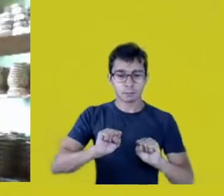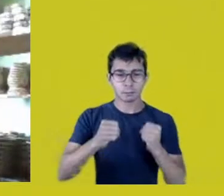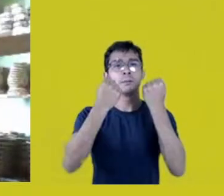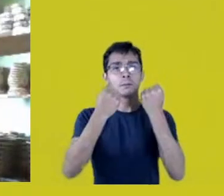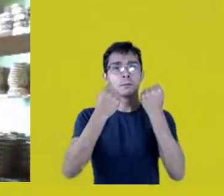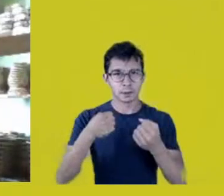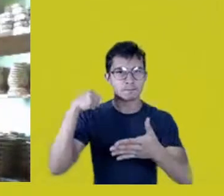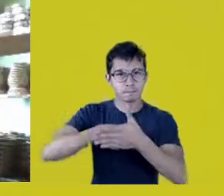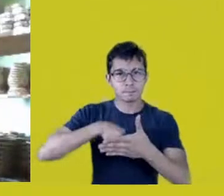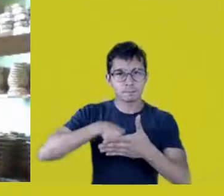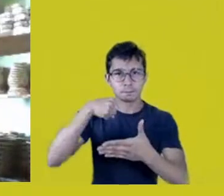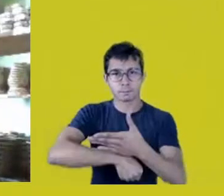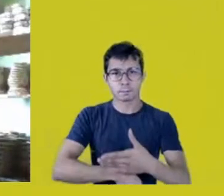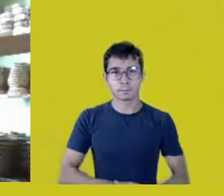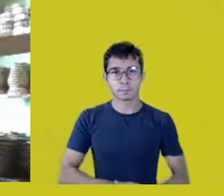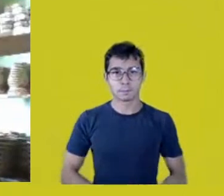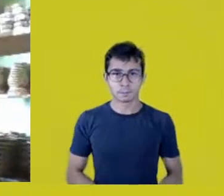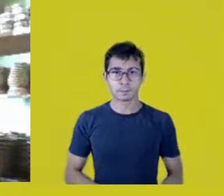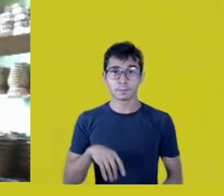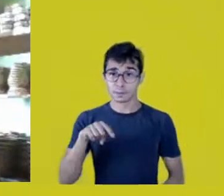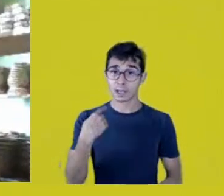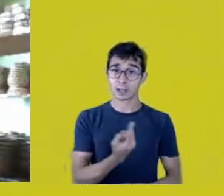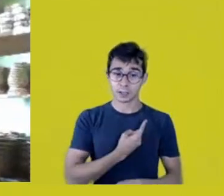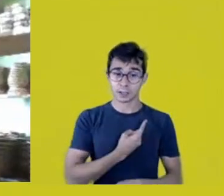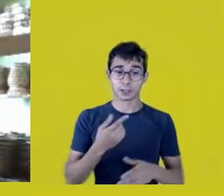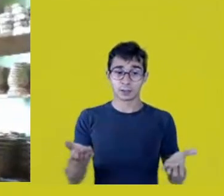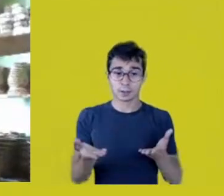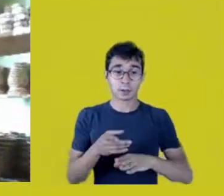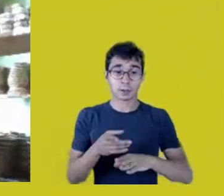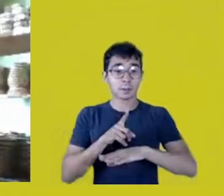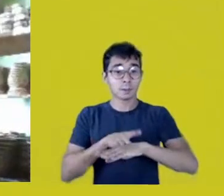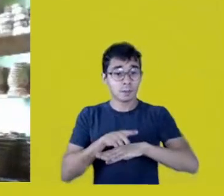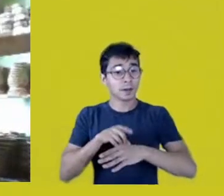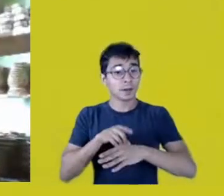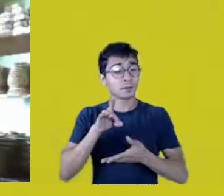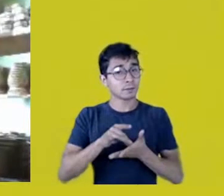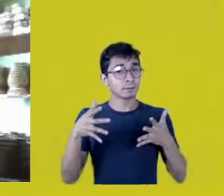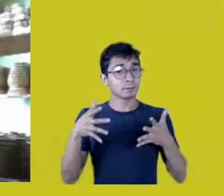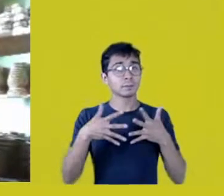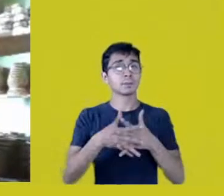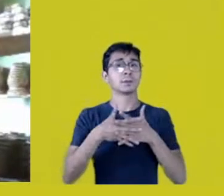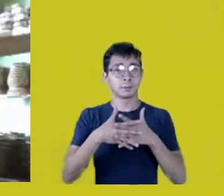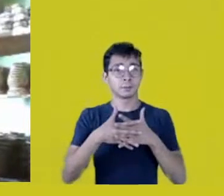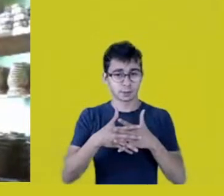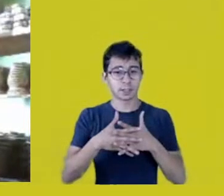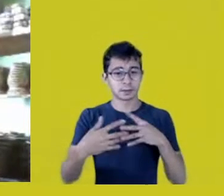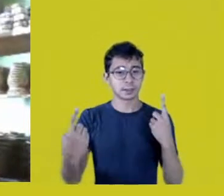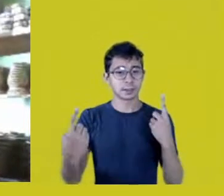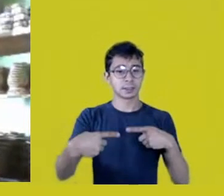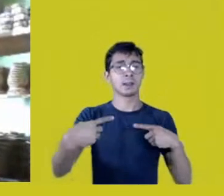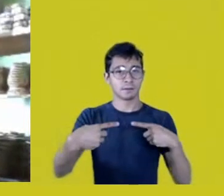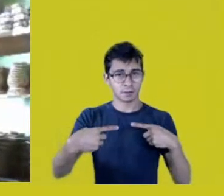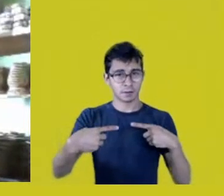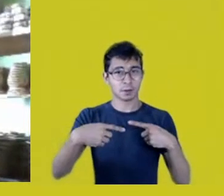I think we’re living such a critical, challenging moment for all Natives.